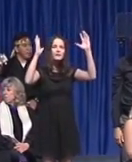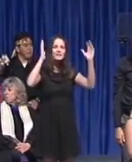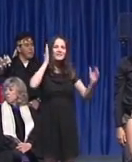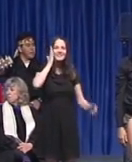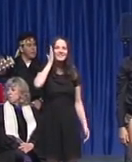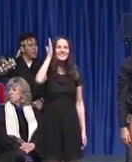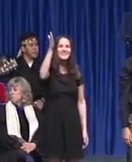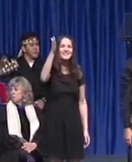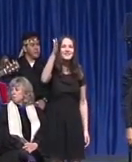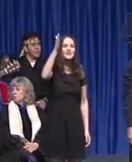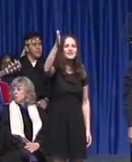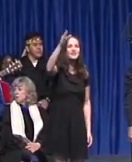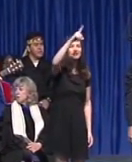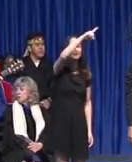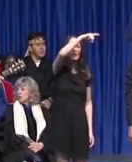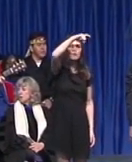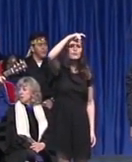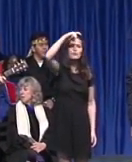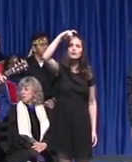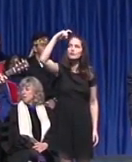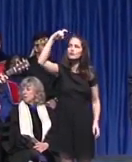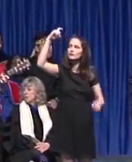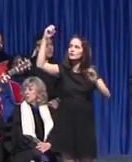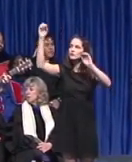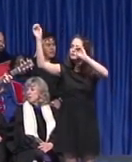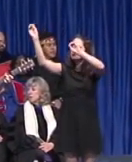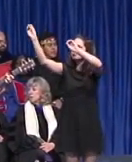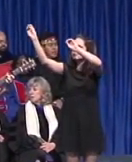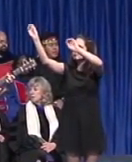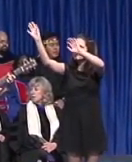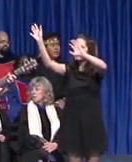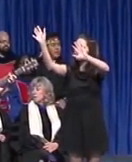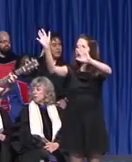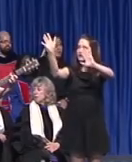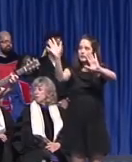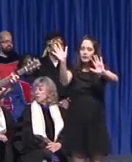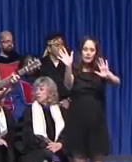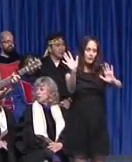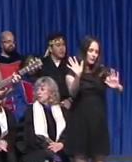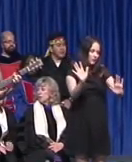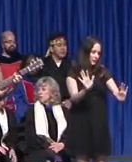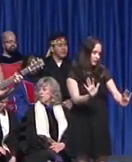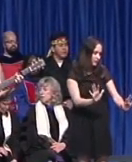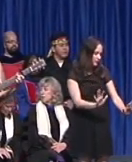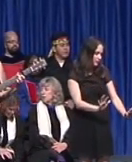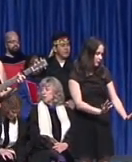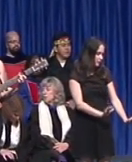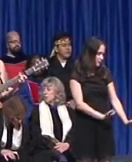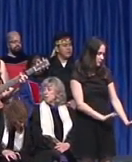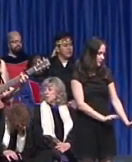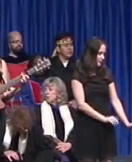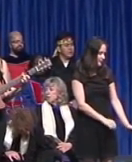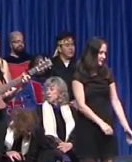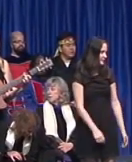[Only signed] Of purple summer...